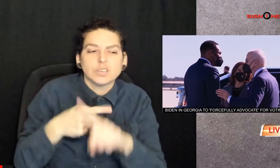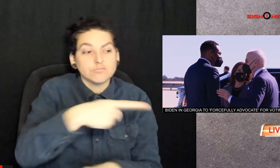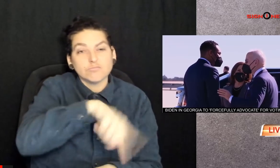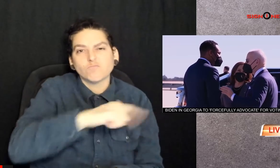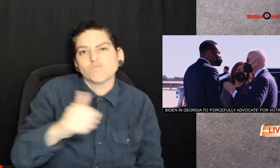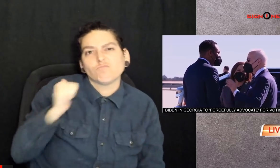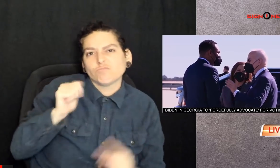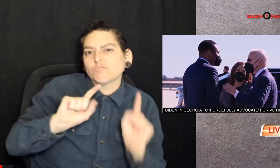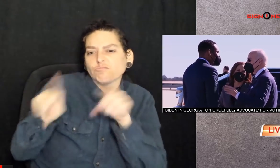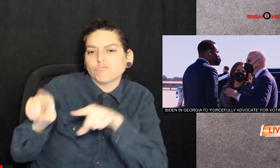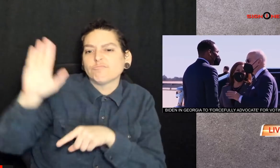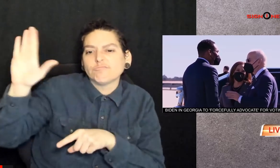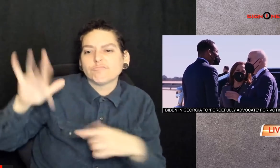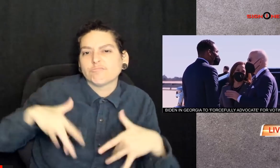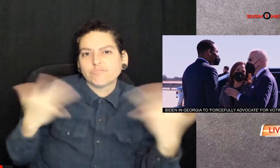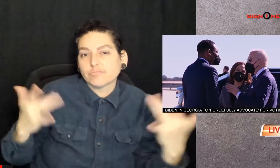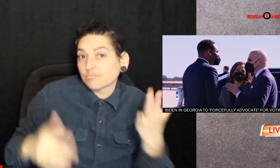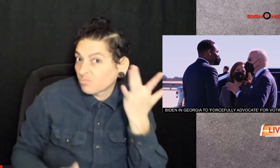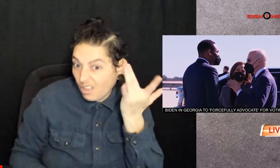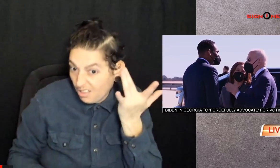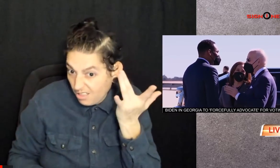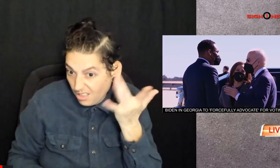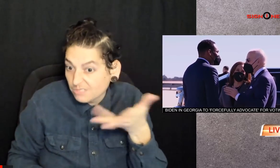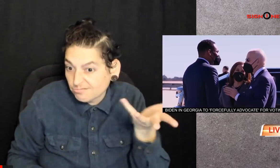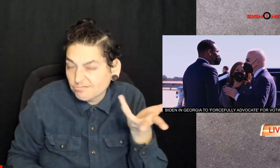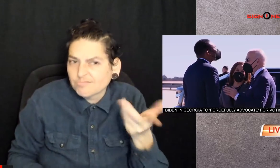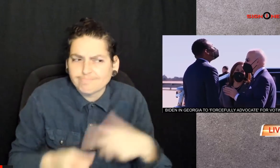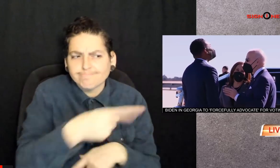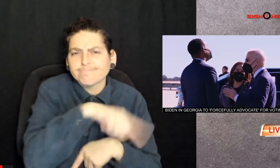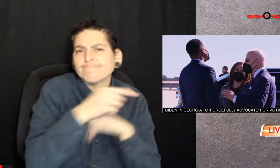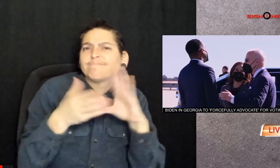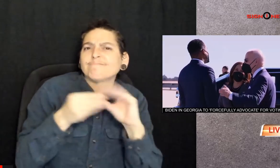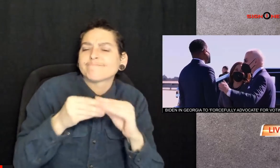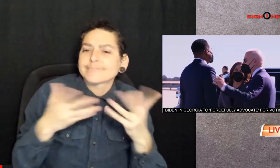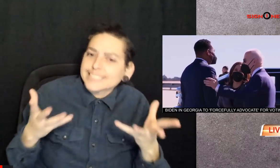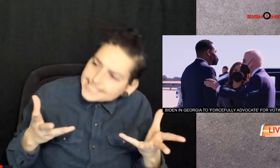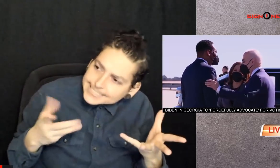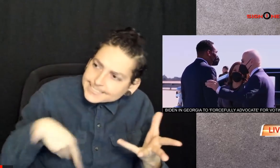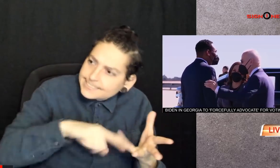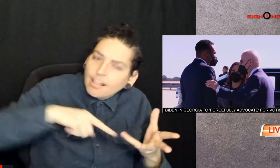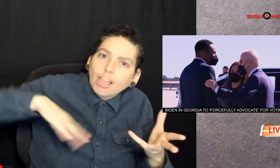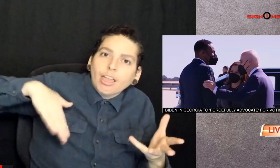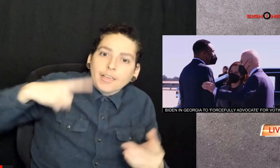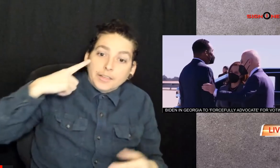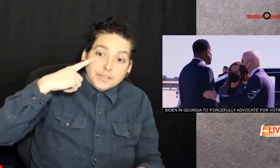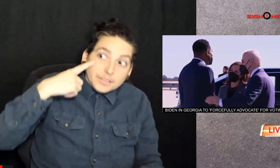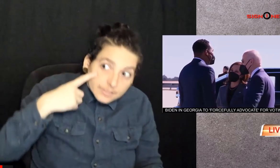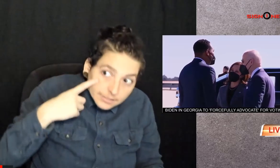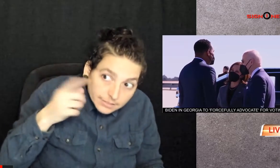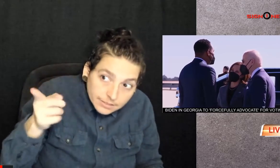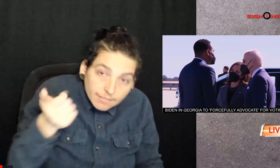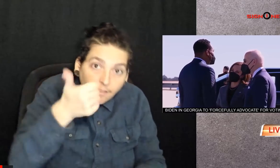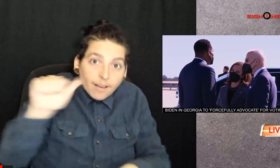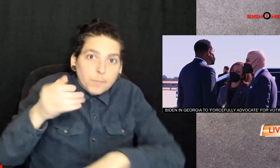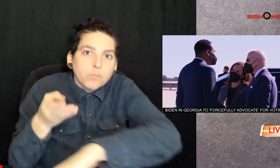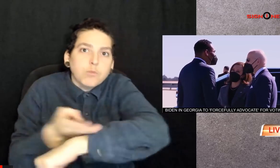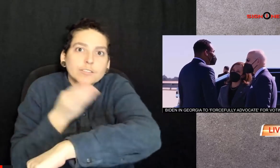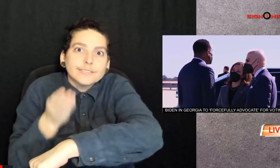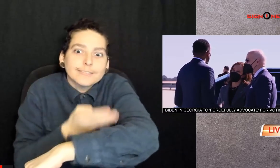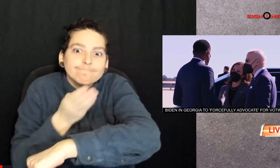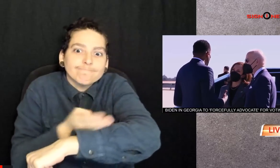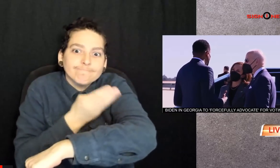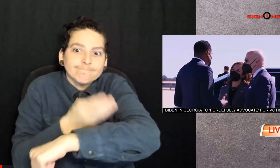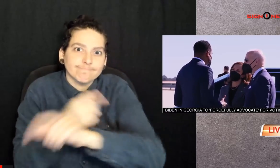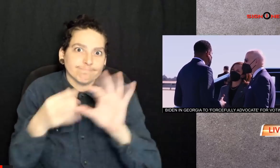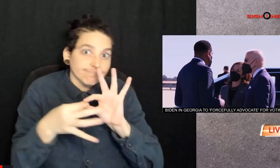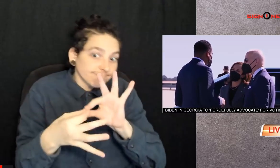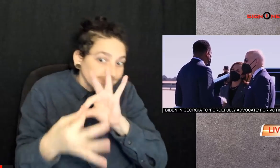want Biden to come to Georgia and refused to attend his events because they say they